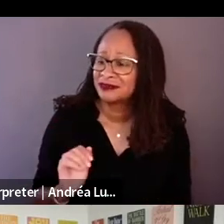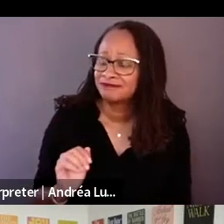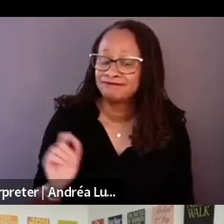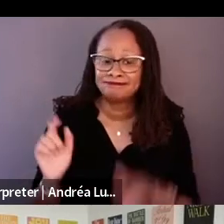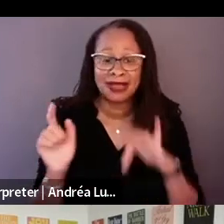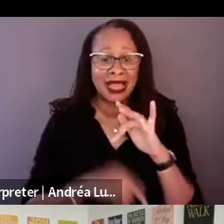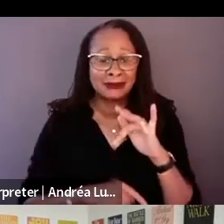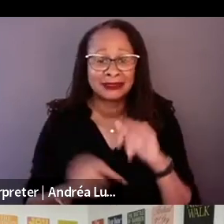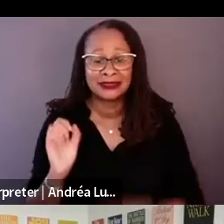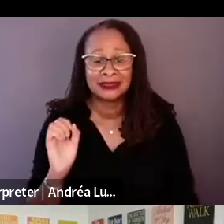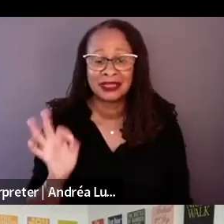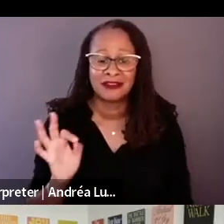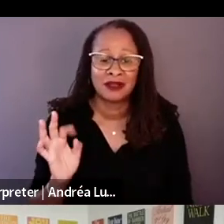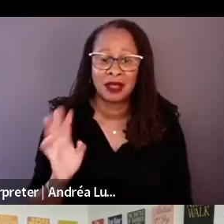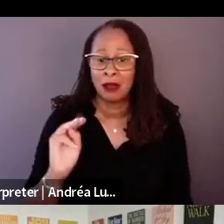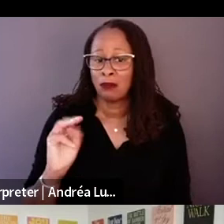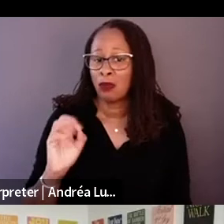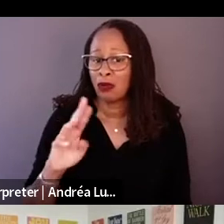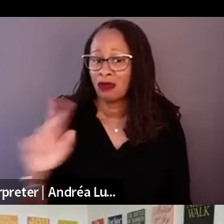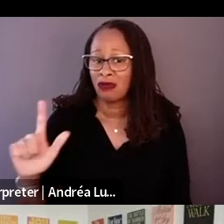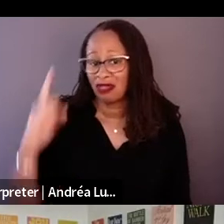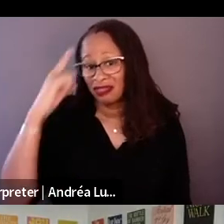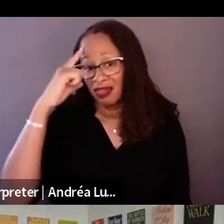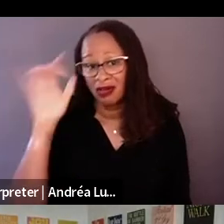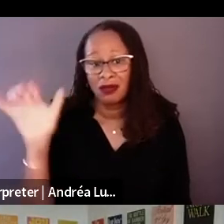very Rich. Rich with possibilities.